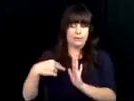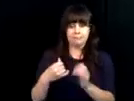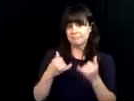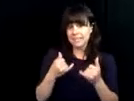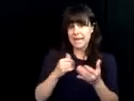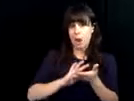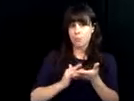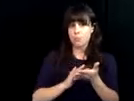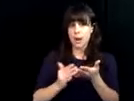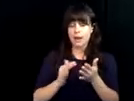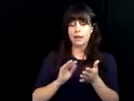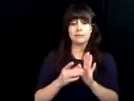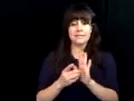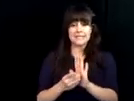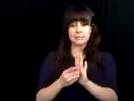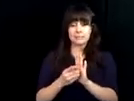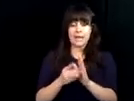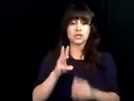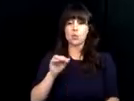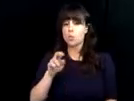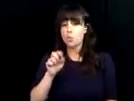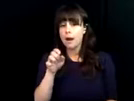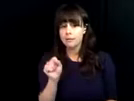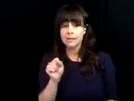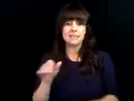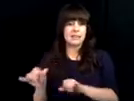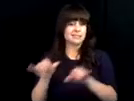model became available for those who used Braille as a primary means of